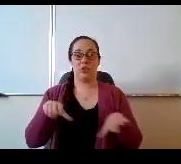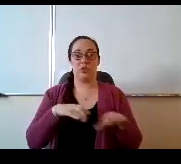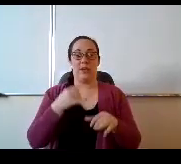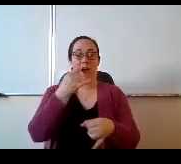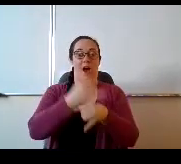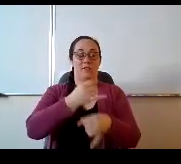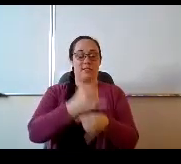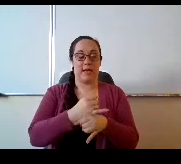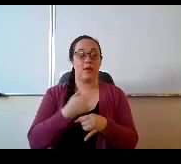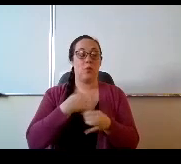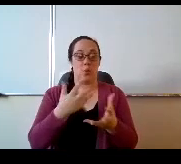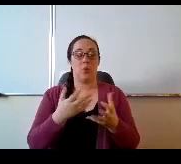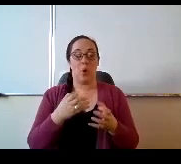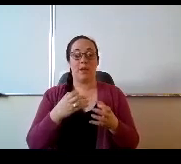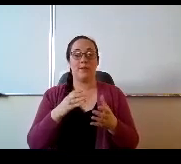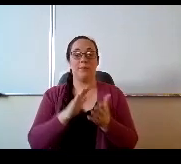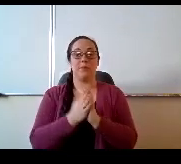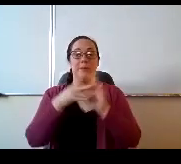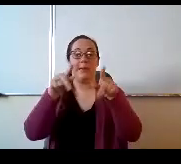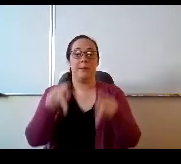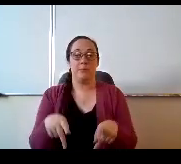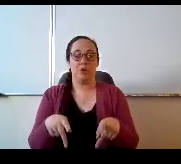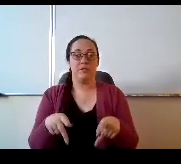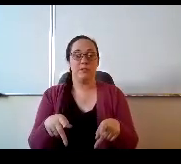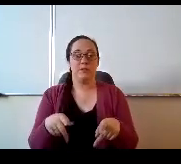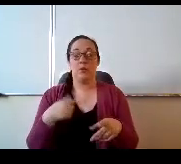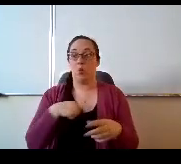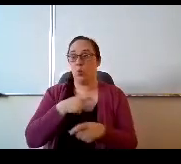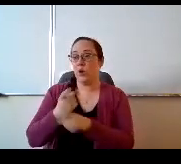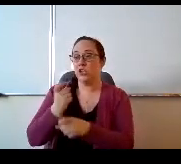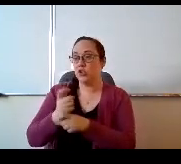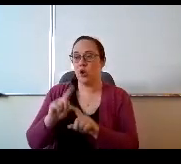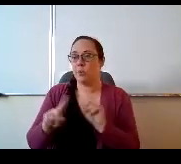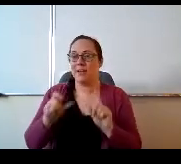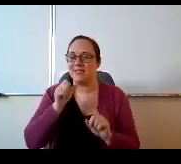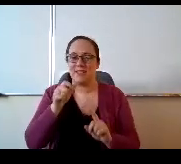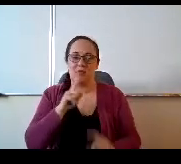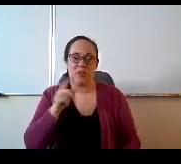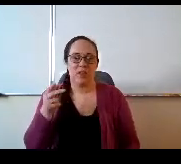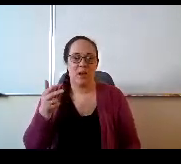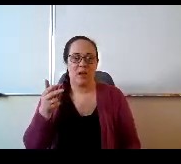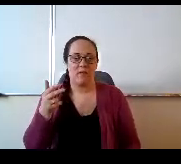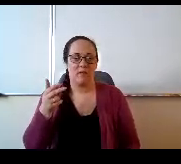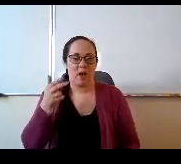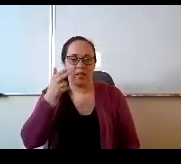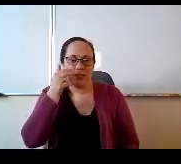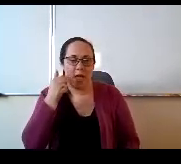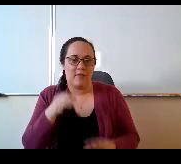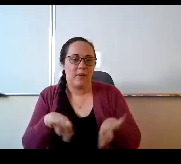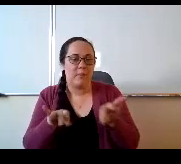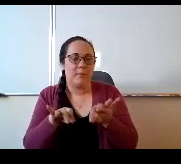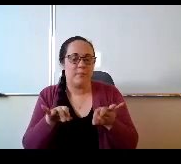but it's really not a laughing matter, but one of the reasons why our kids have struggled is because they've been online.